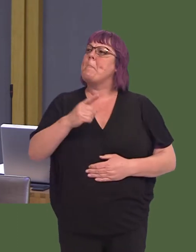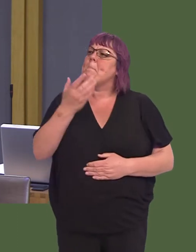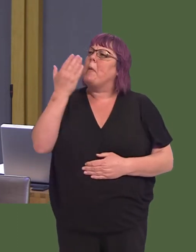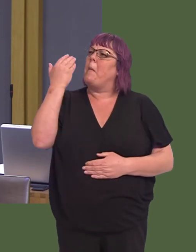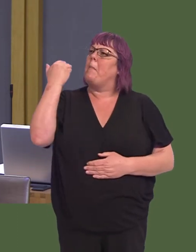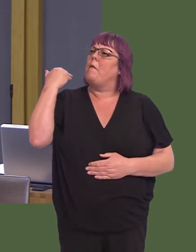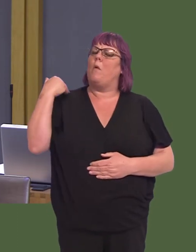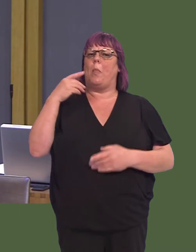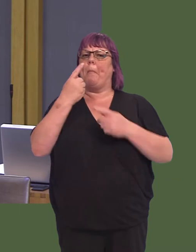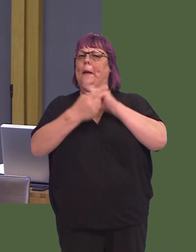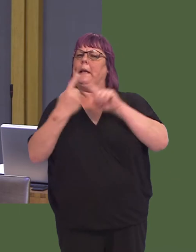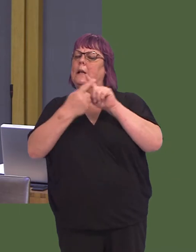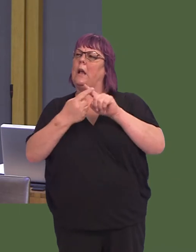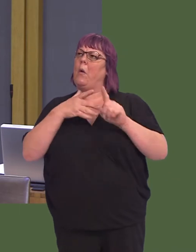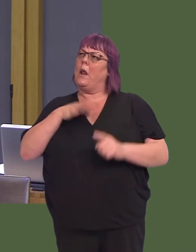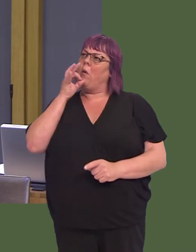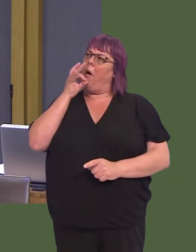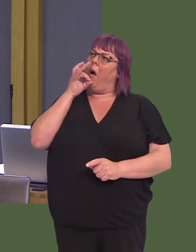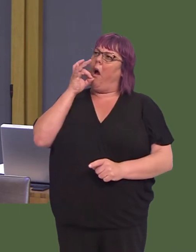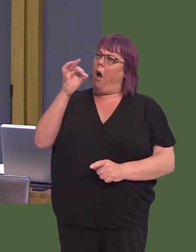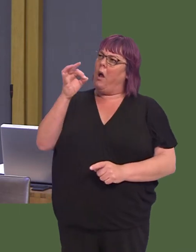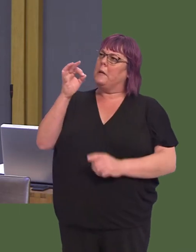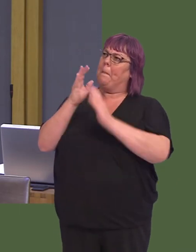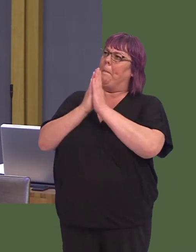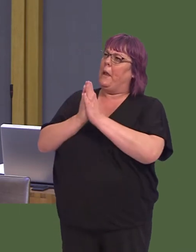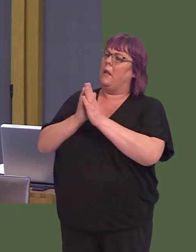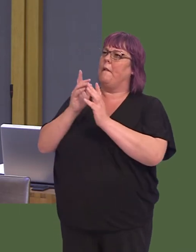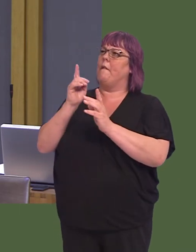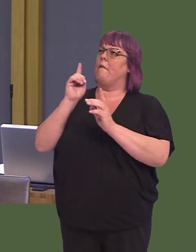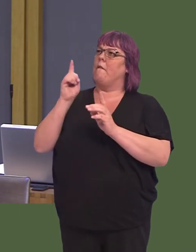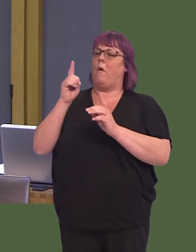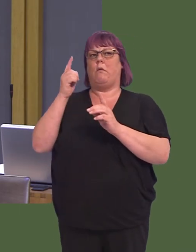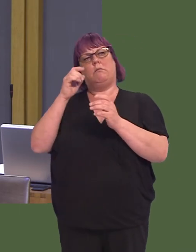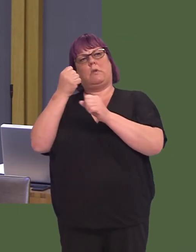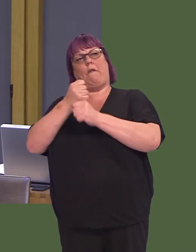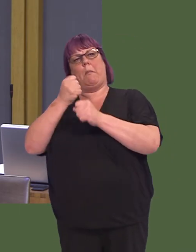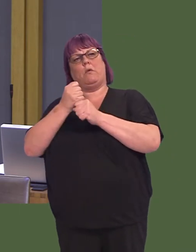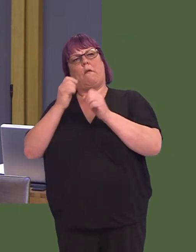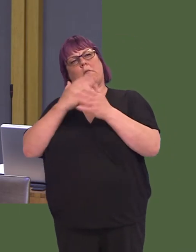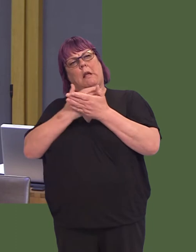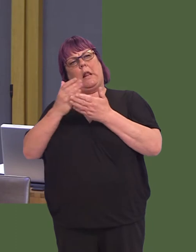But prior to that meeting, I would like to appeal for a very clear focus from the Welsh